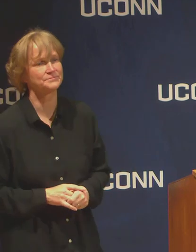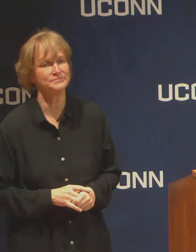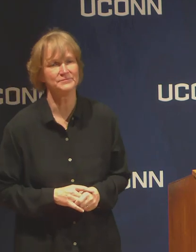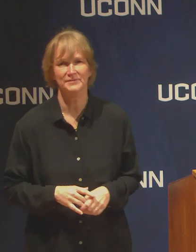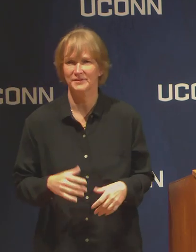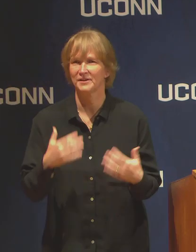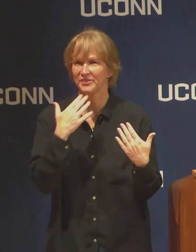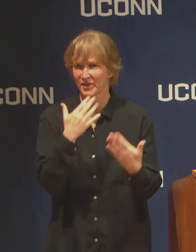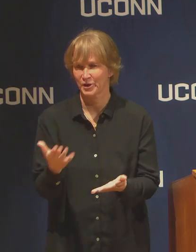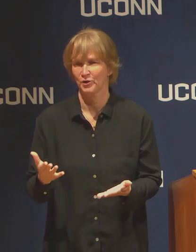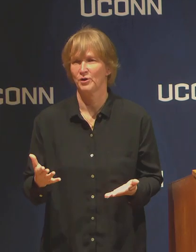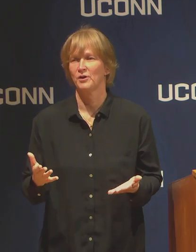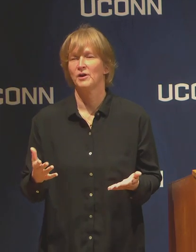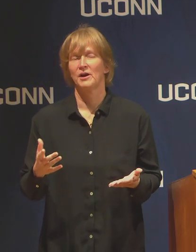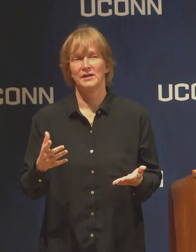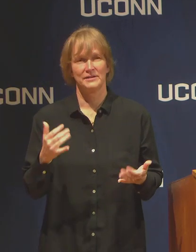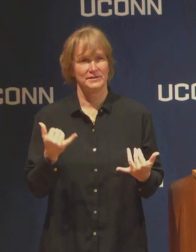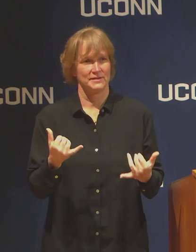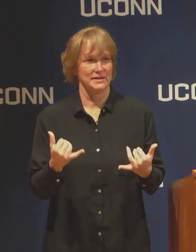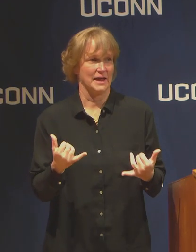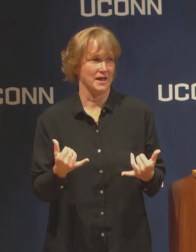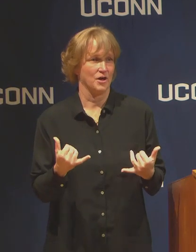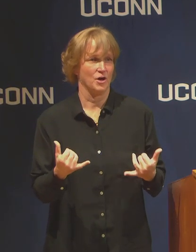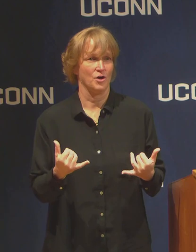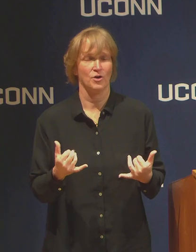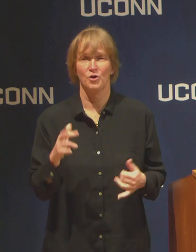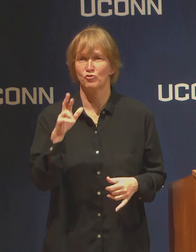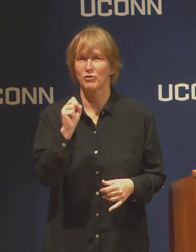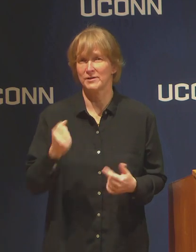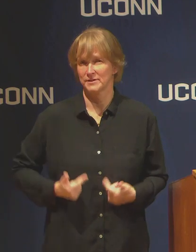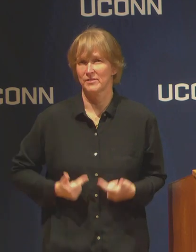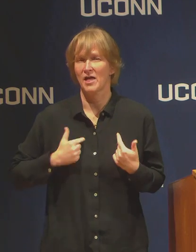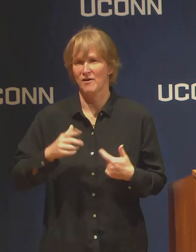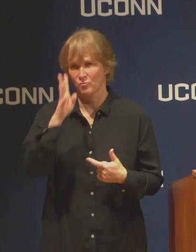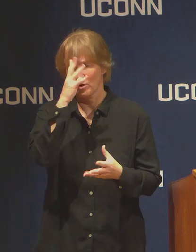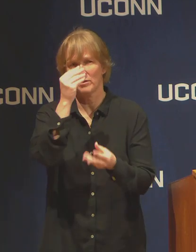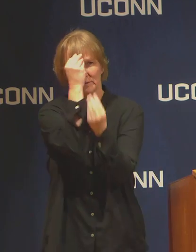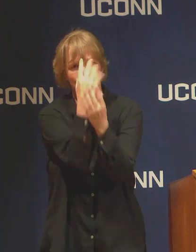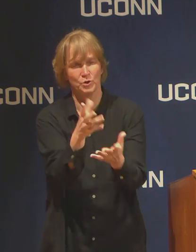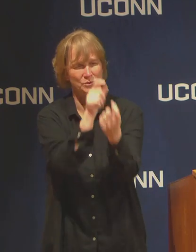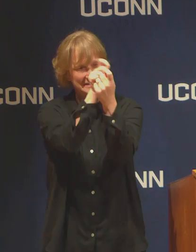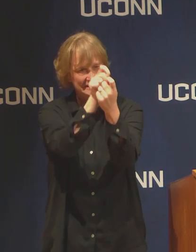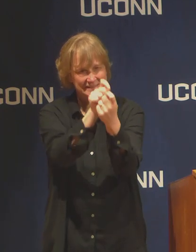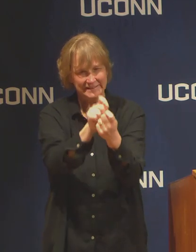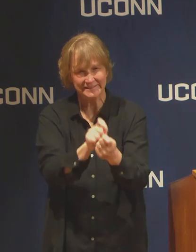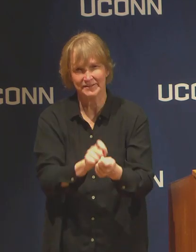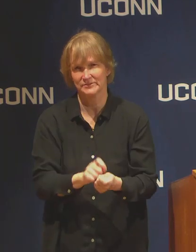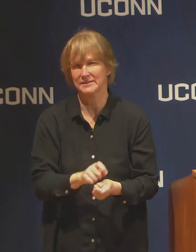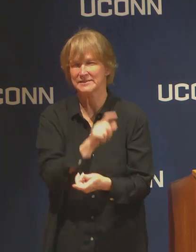anticipate detailed response from Residential Life on how this will happen and those responses will be